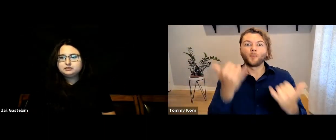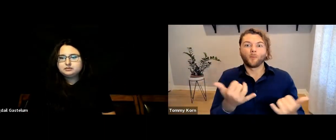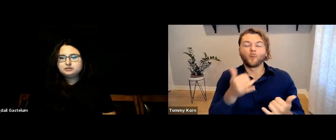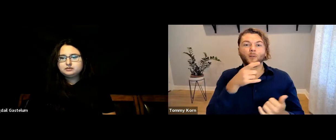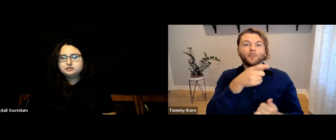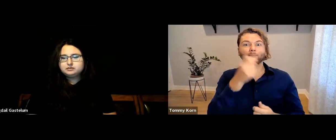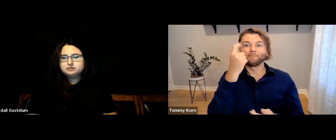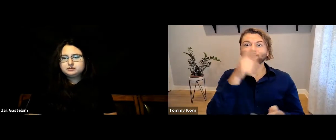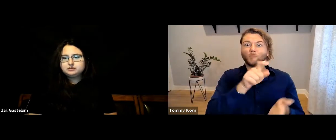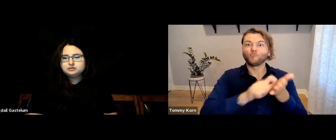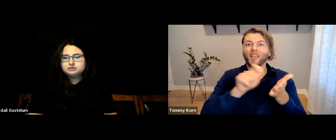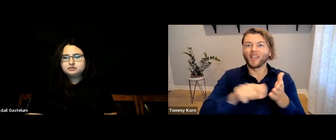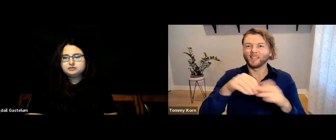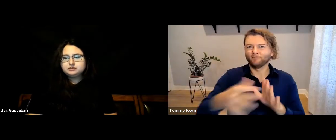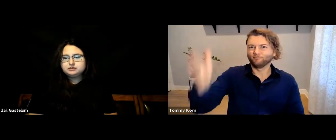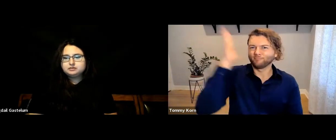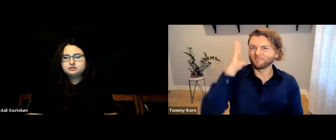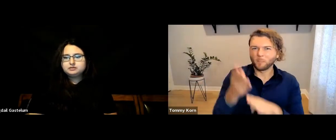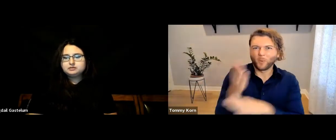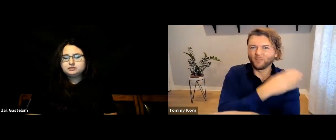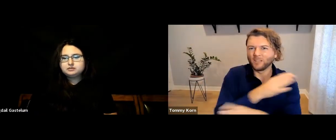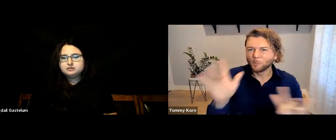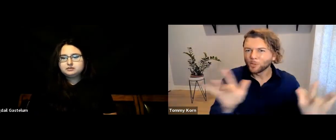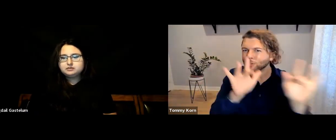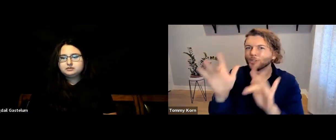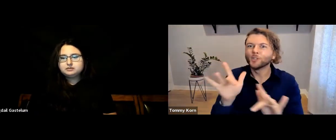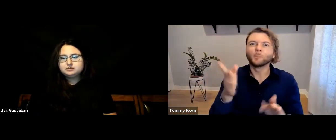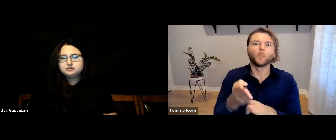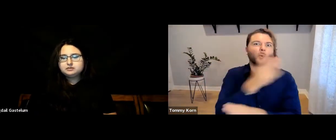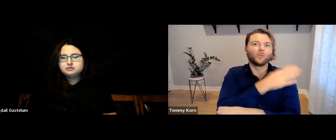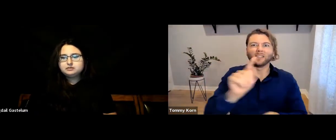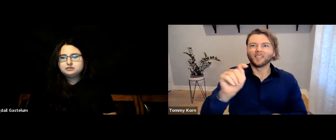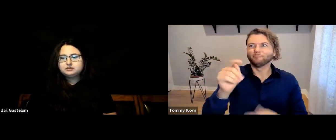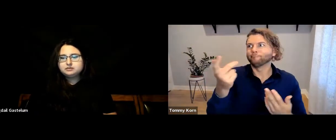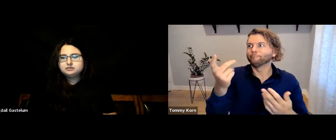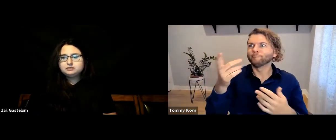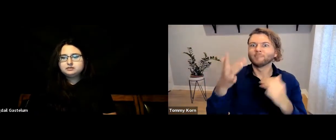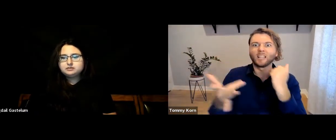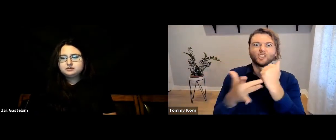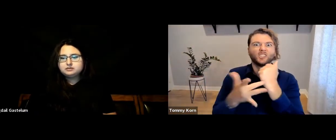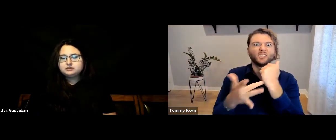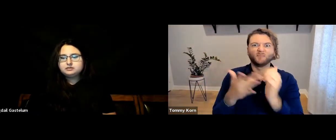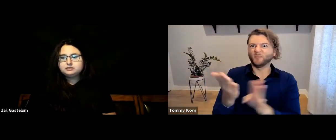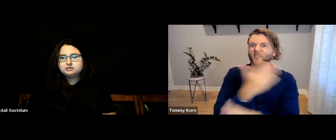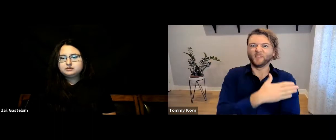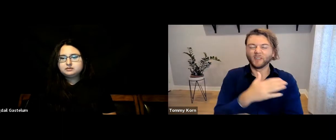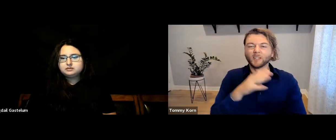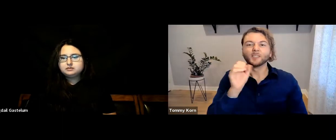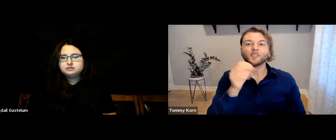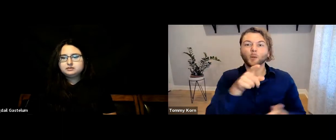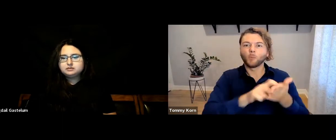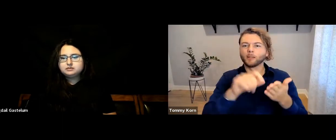Because the ADA was written long before computers and long before all the technology we have today,